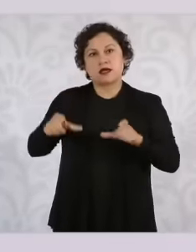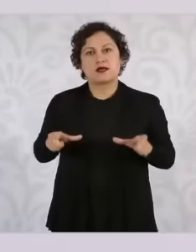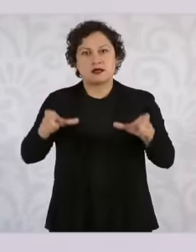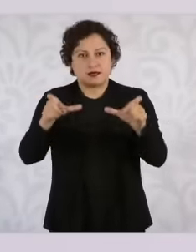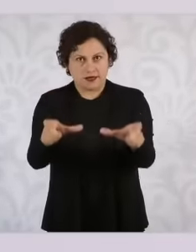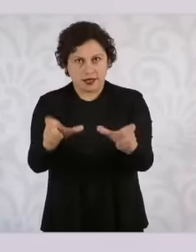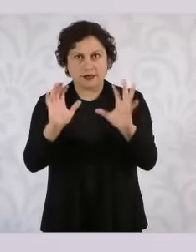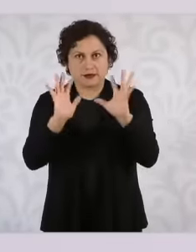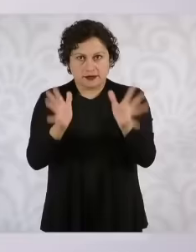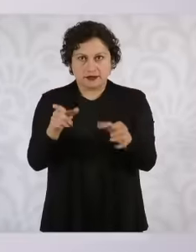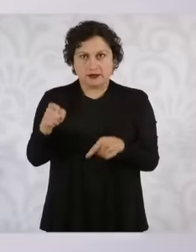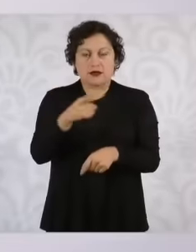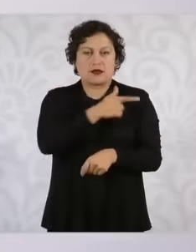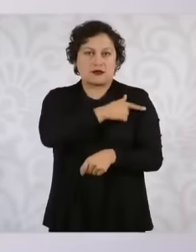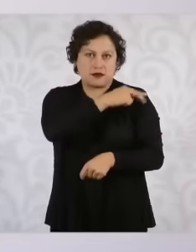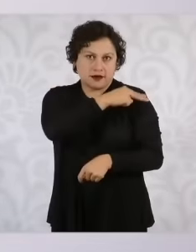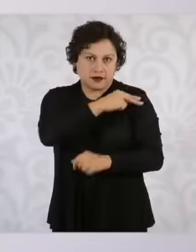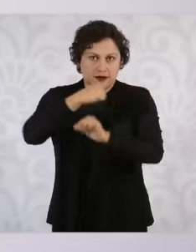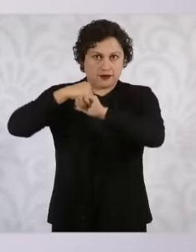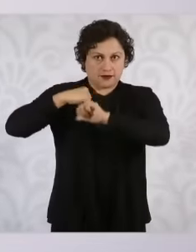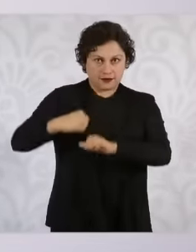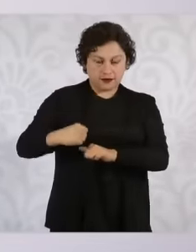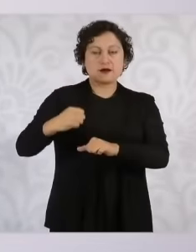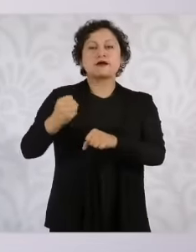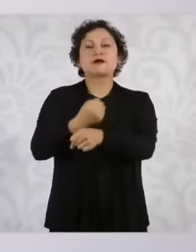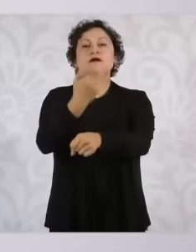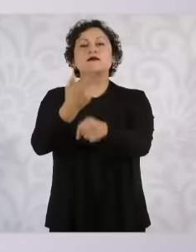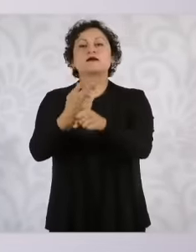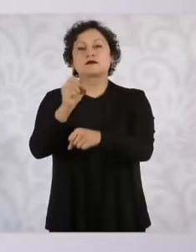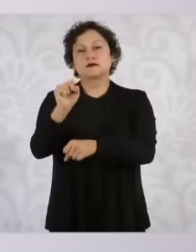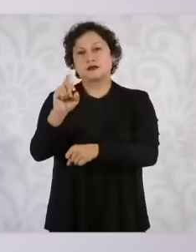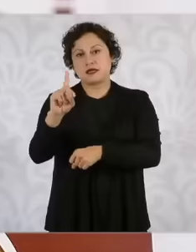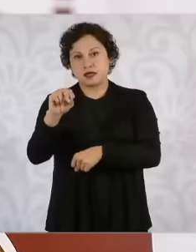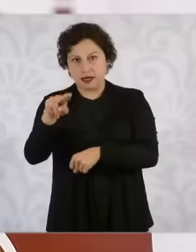the National Guard and the Secretariat of National Defense and later we will have a